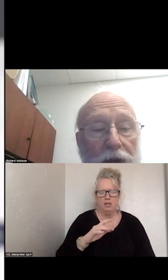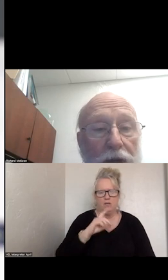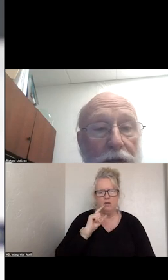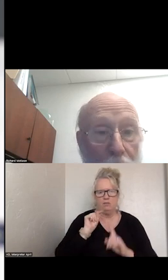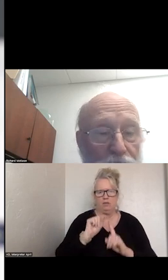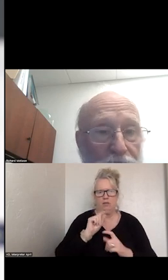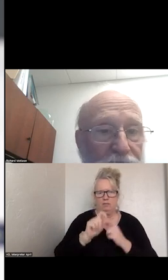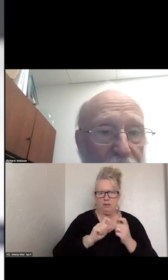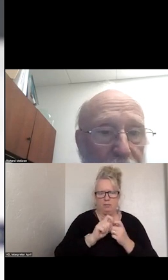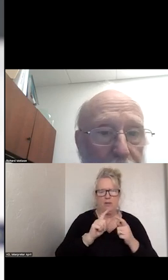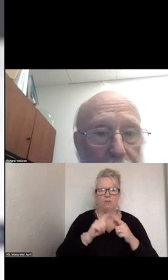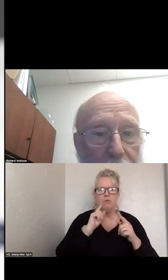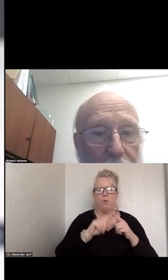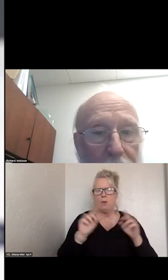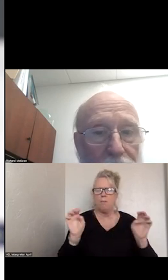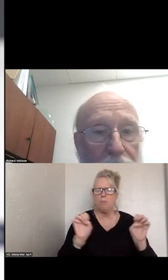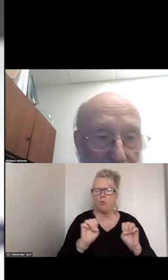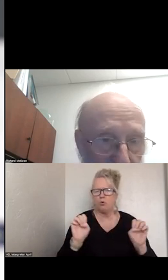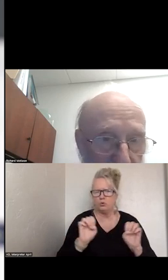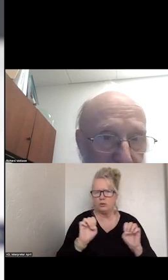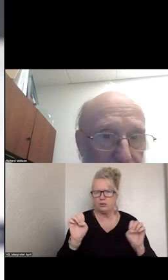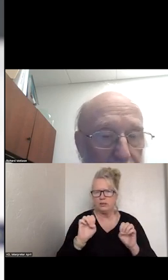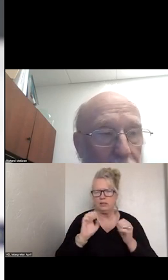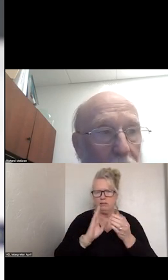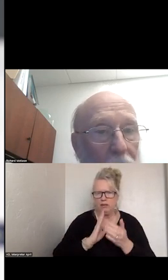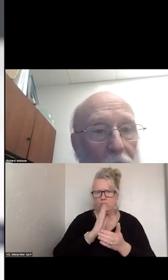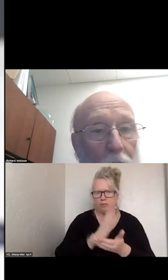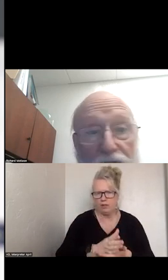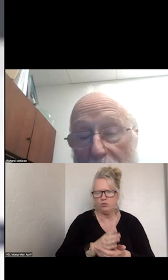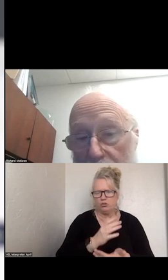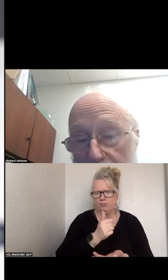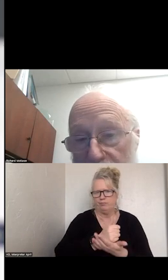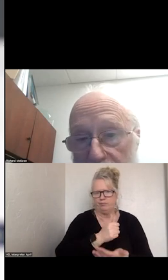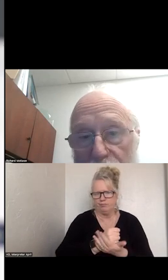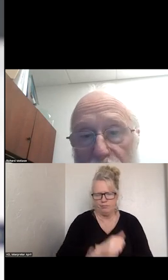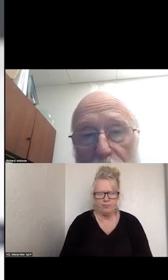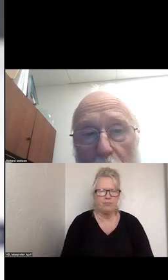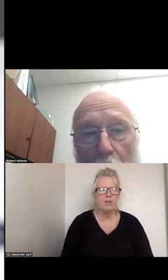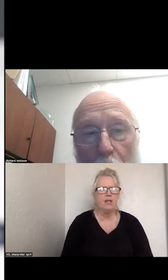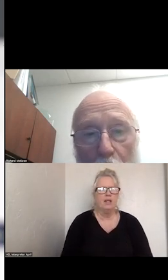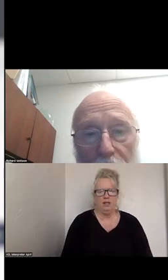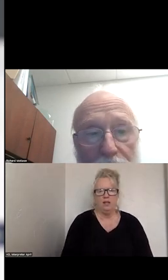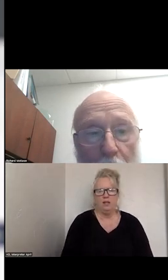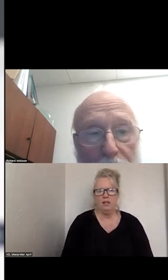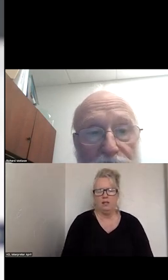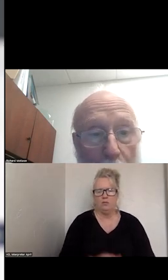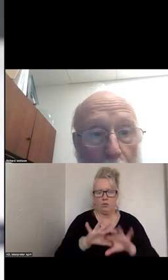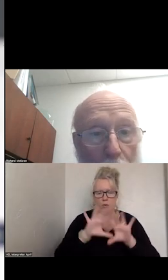EMERGENCY INTERVENTIONS. AS A WHOLE, IT IS QUITE SMALL.